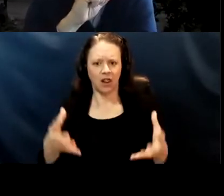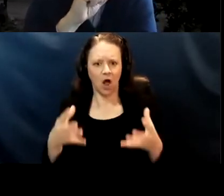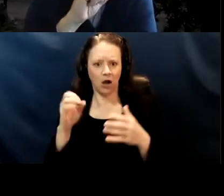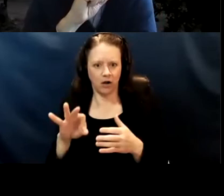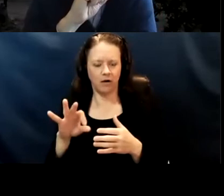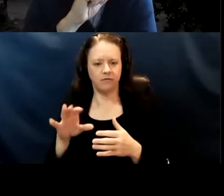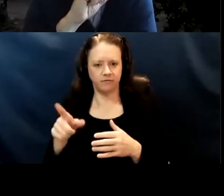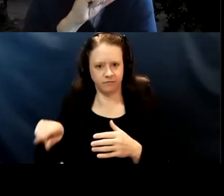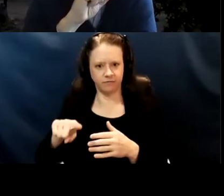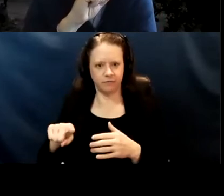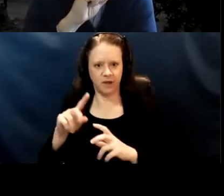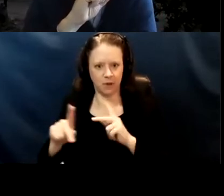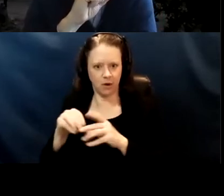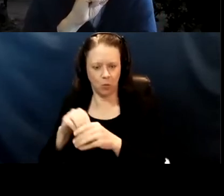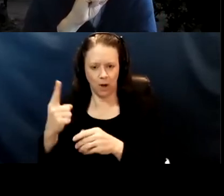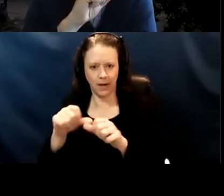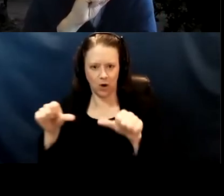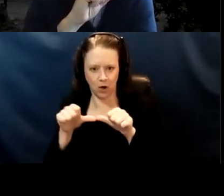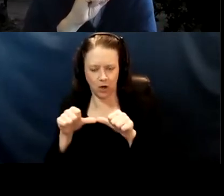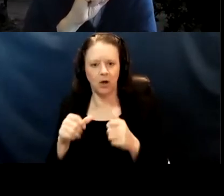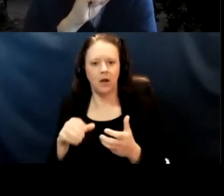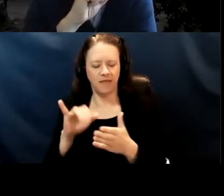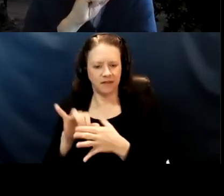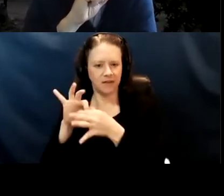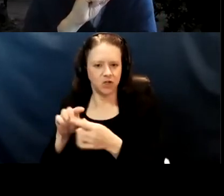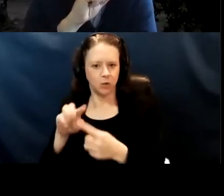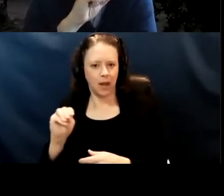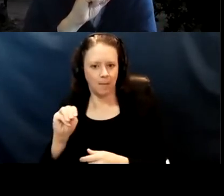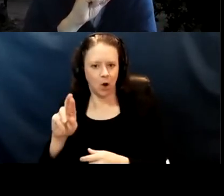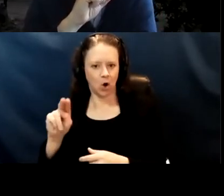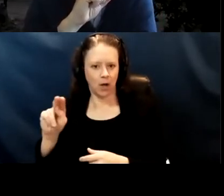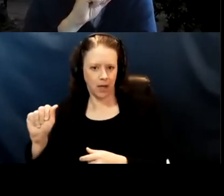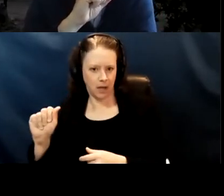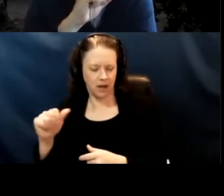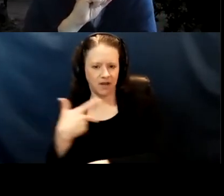And that J and J is a lot easier but also J and J is more complicated